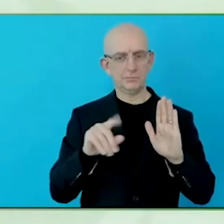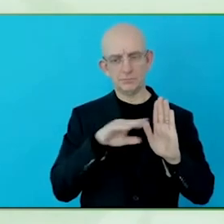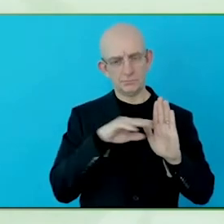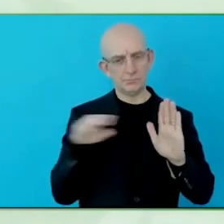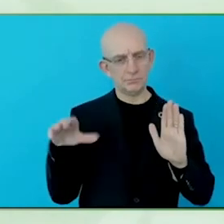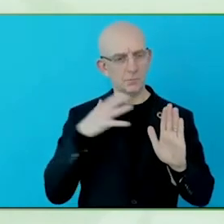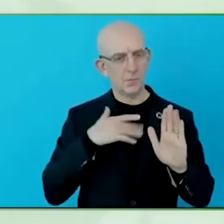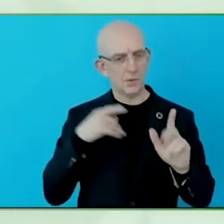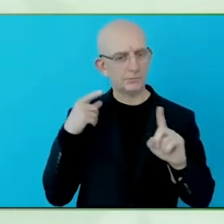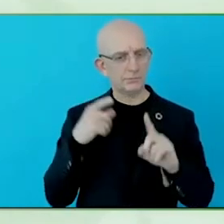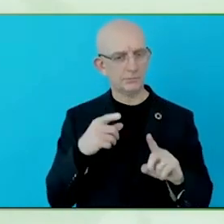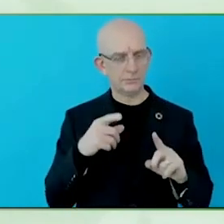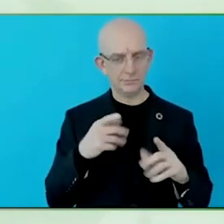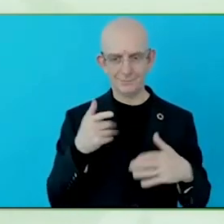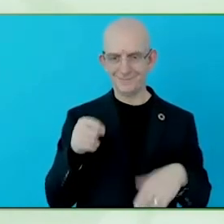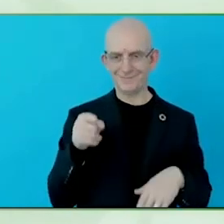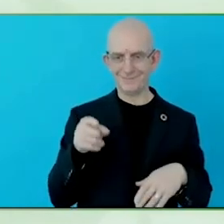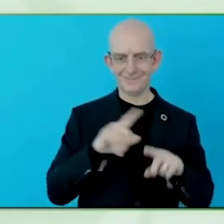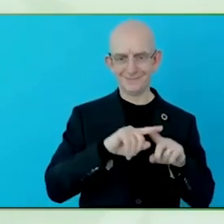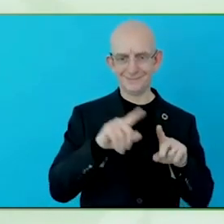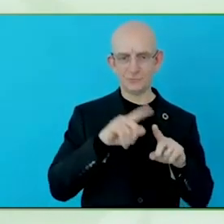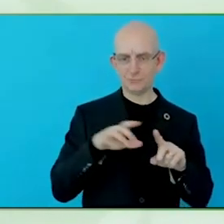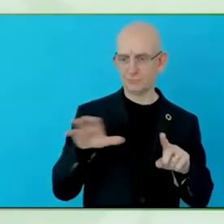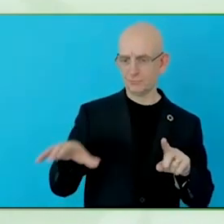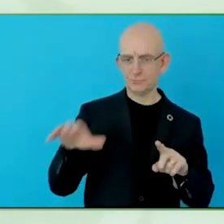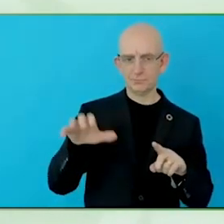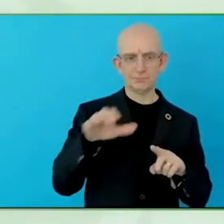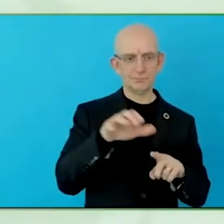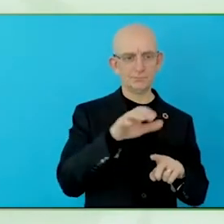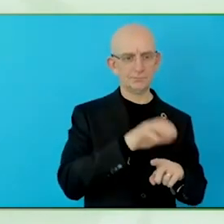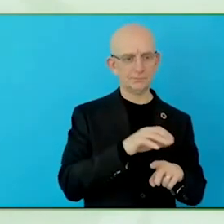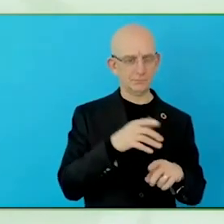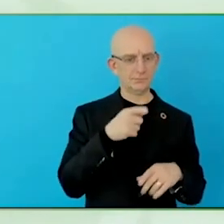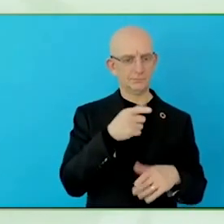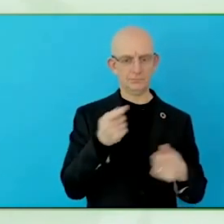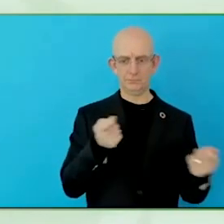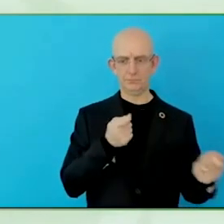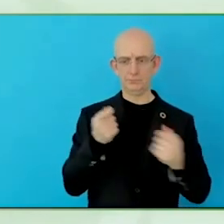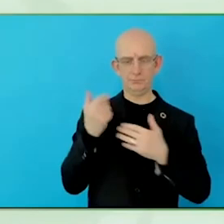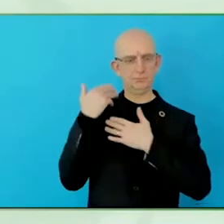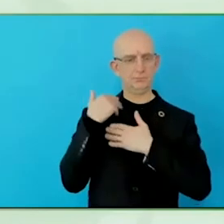I am going to come related to geographical areas, but insofar as